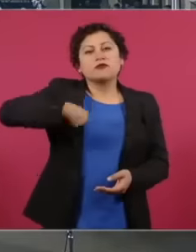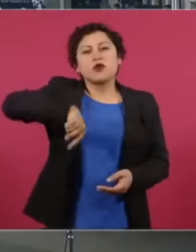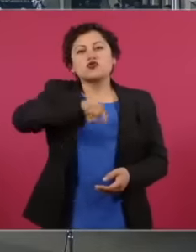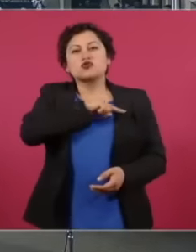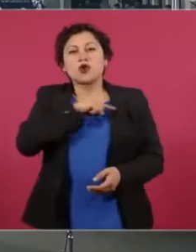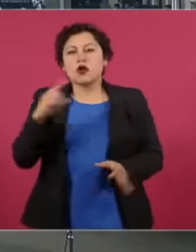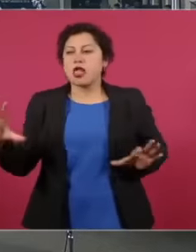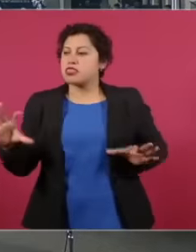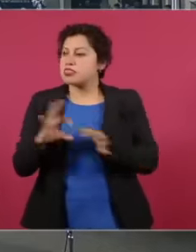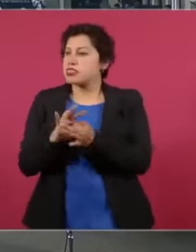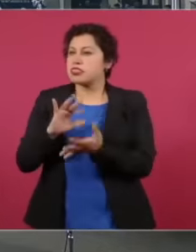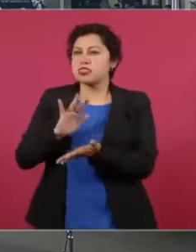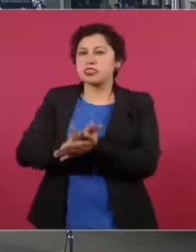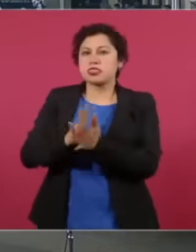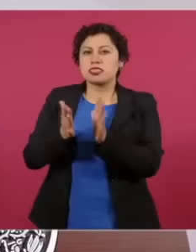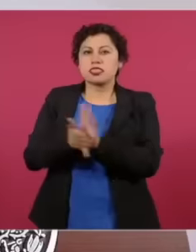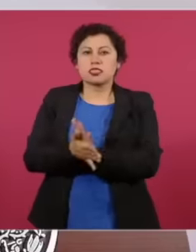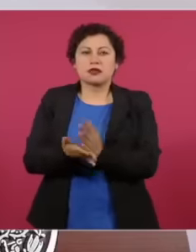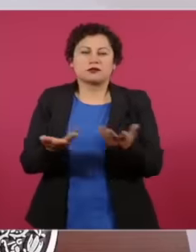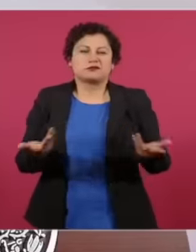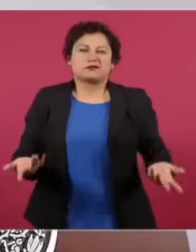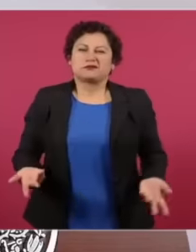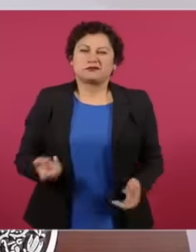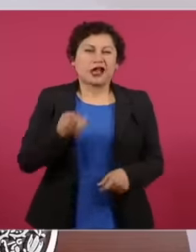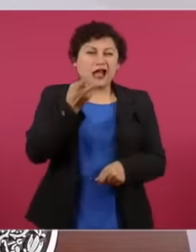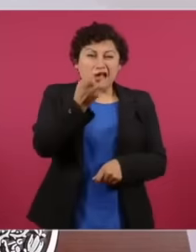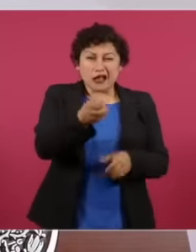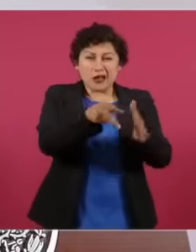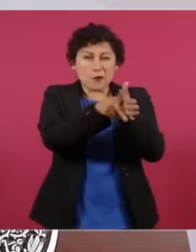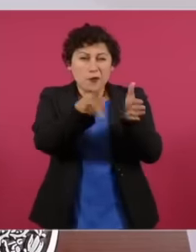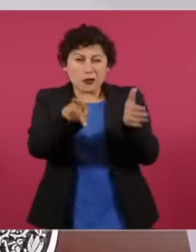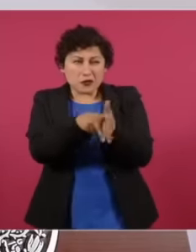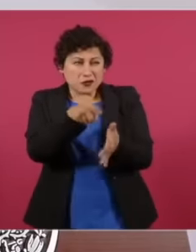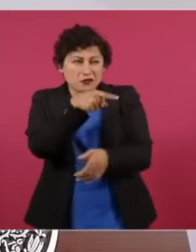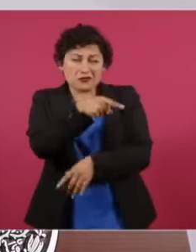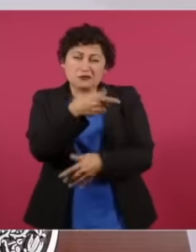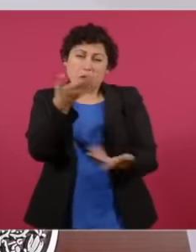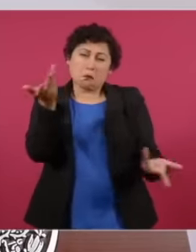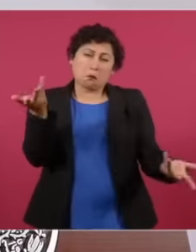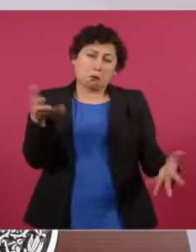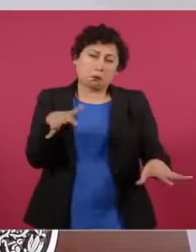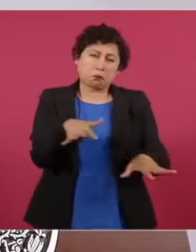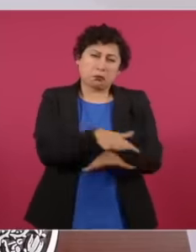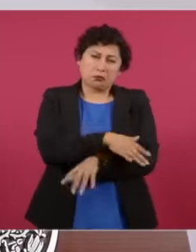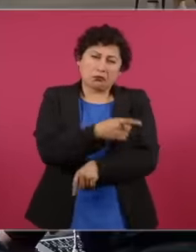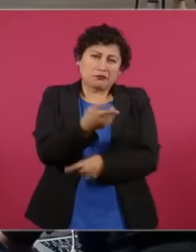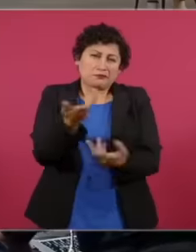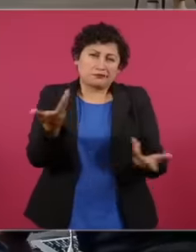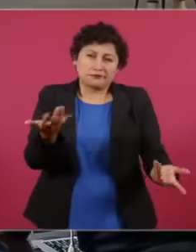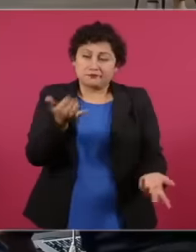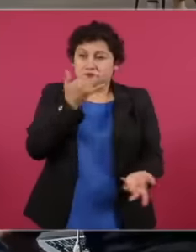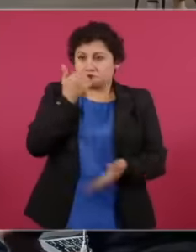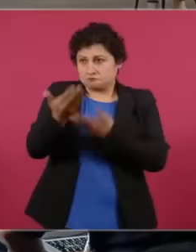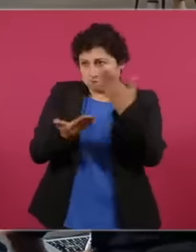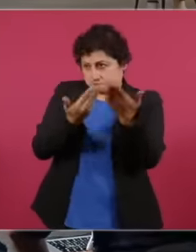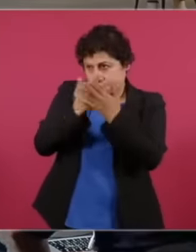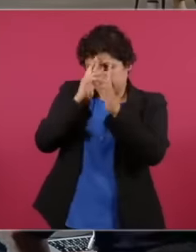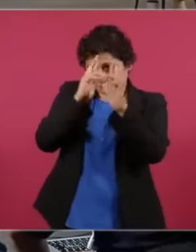mafia of the process, with all due respect to Don. Julio actually eh bartlet what